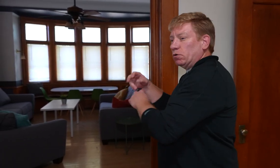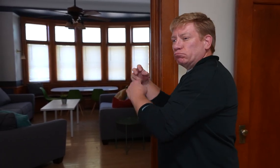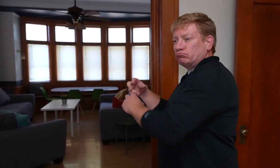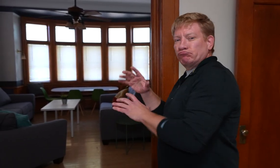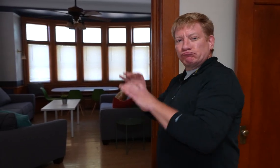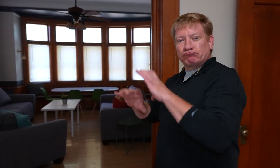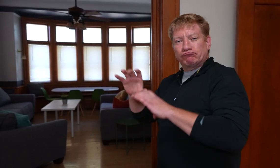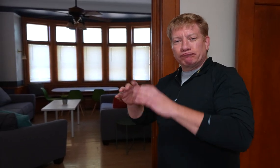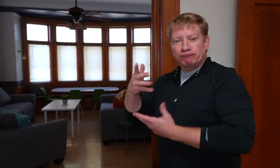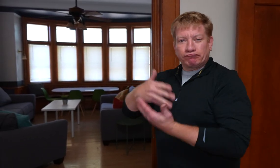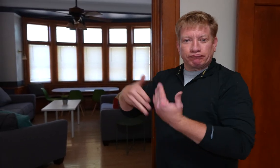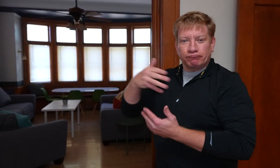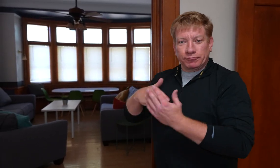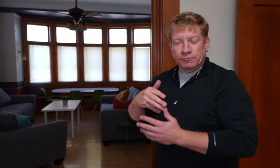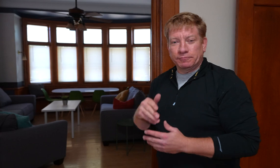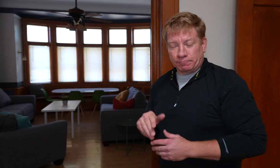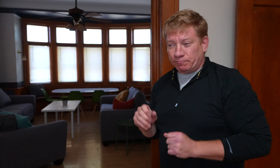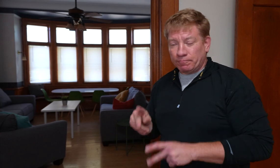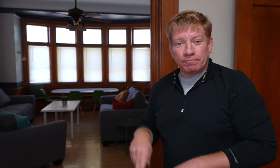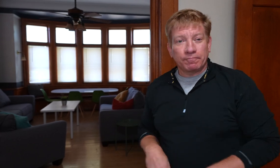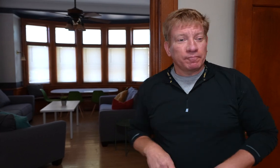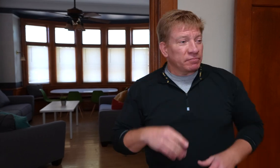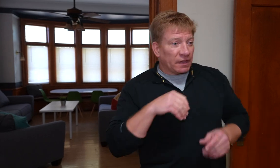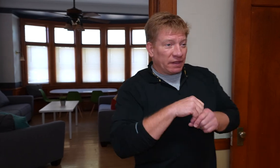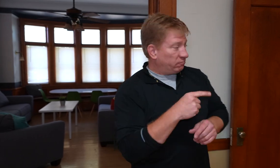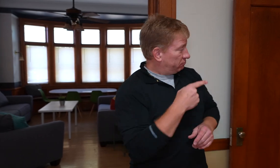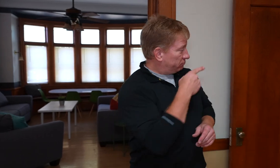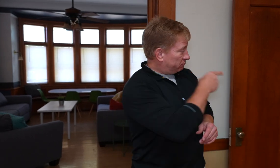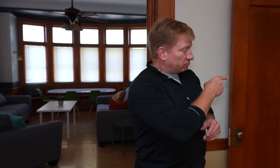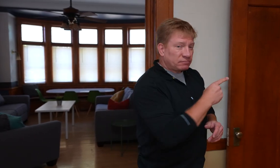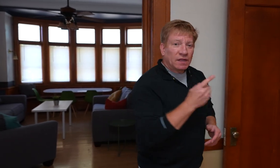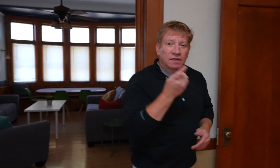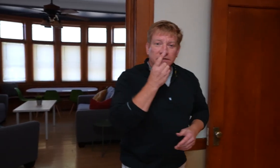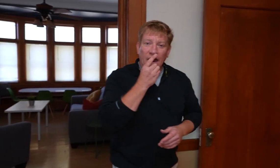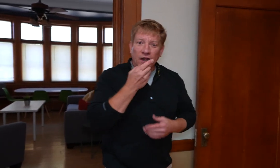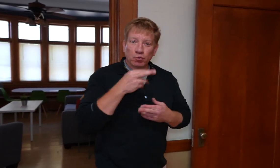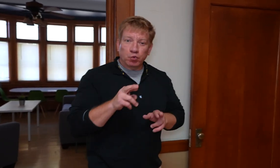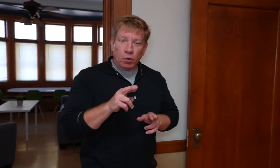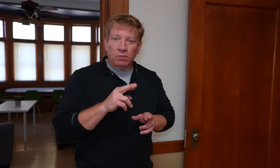they can come here to sit and chat with other people. Here is the dining room.